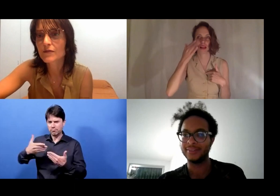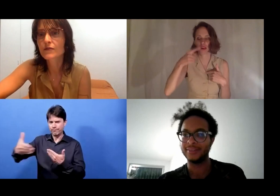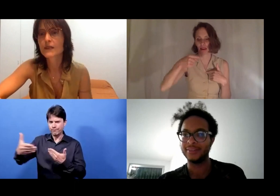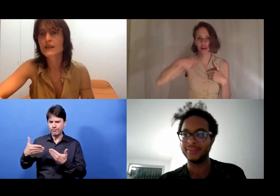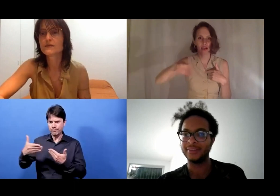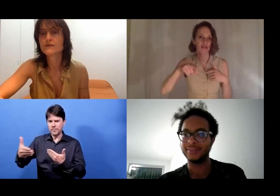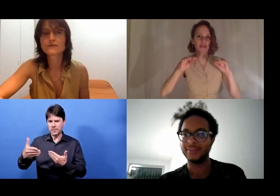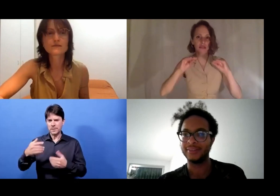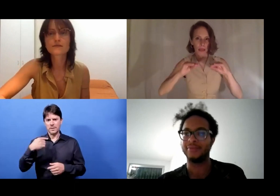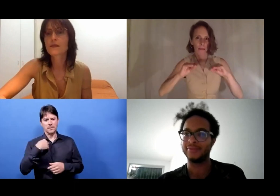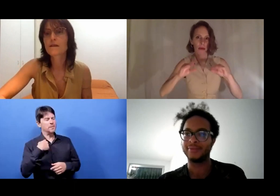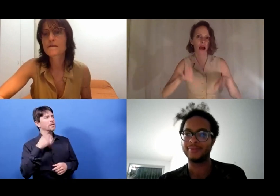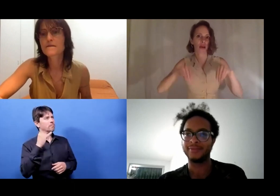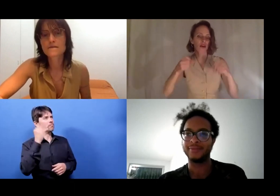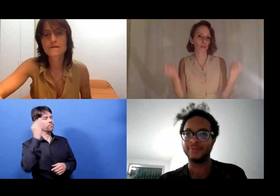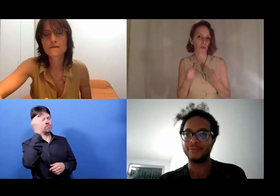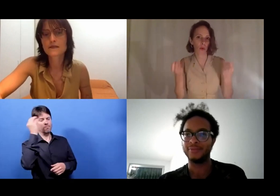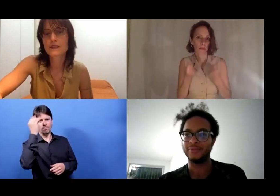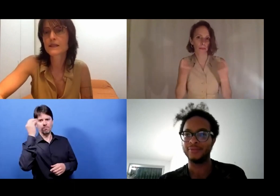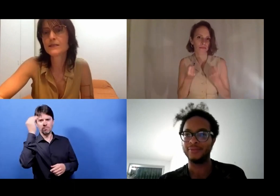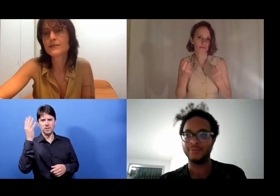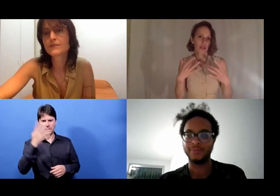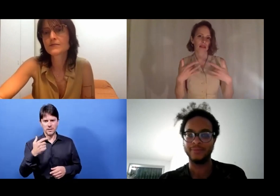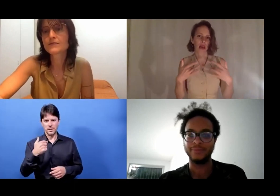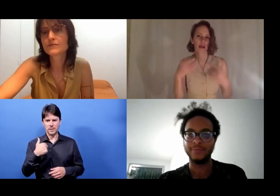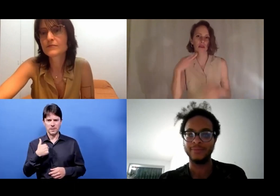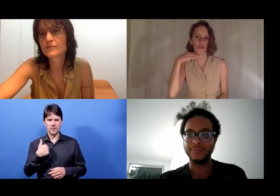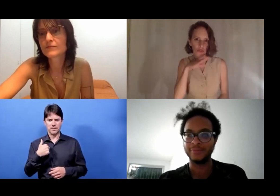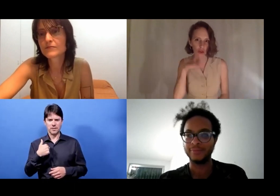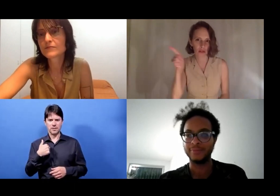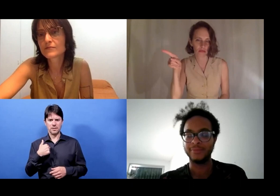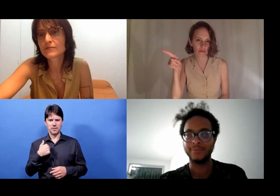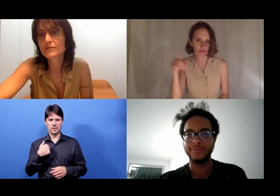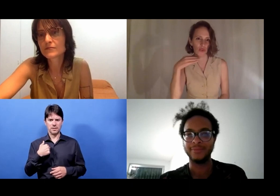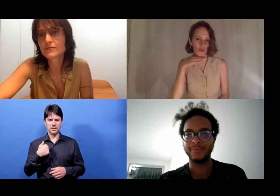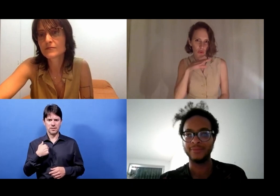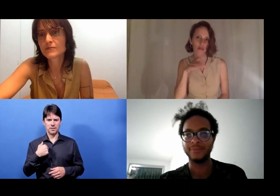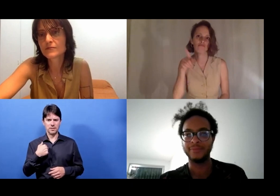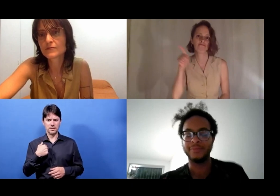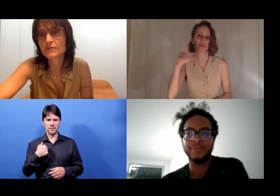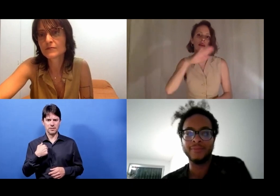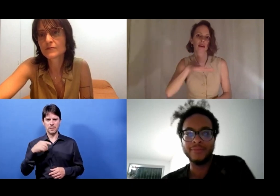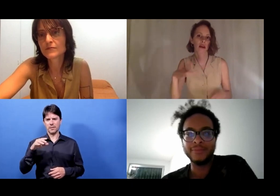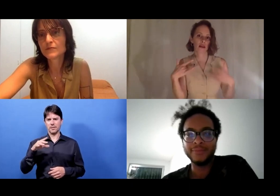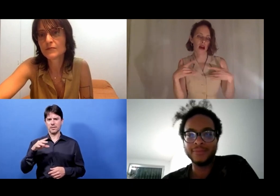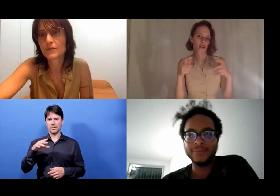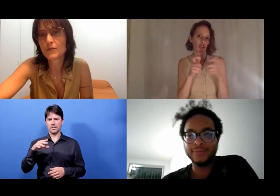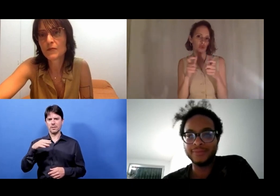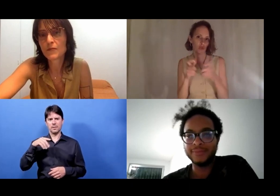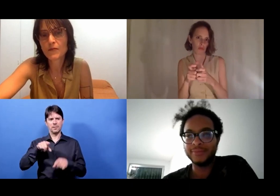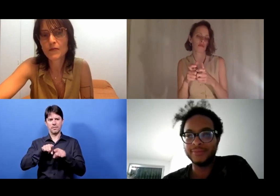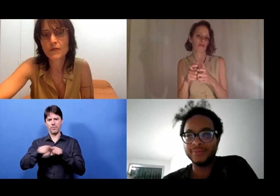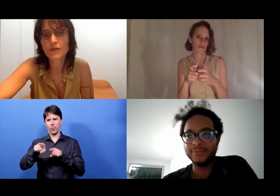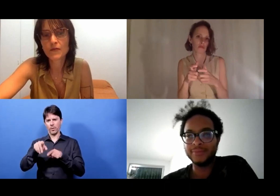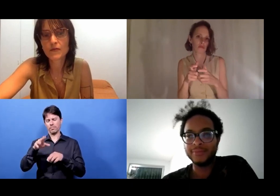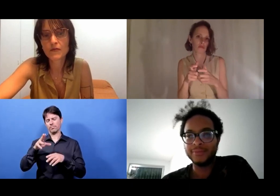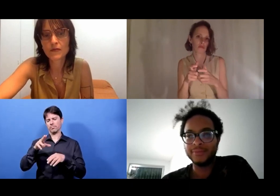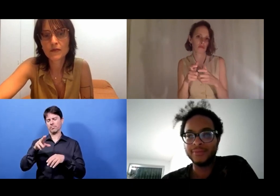Kassandra Wedel: Oh, yes. In September we are training in the children's theatre.